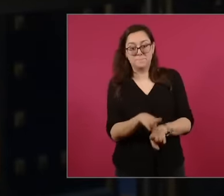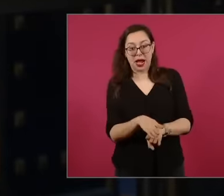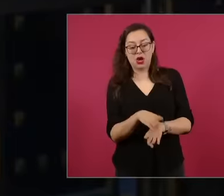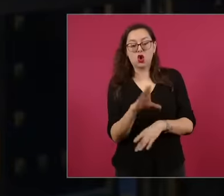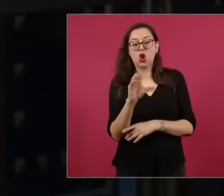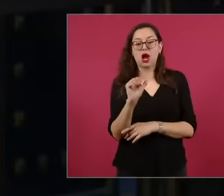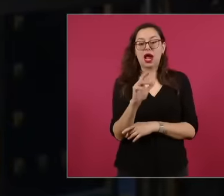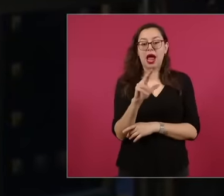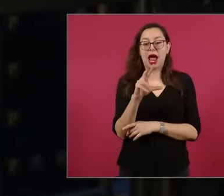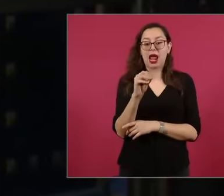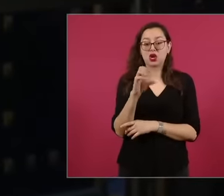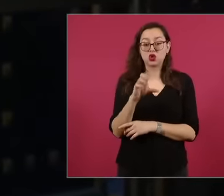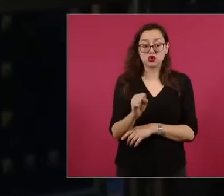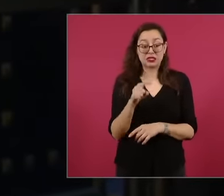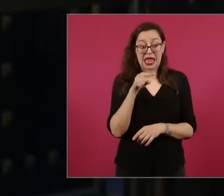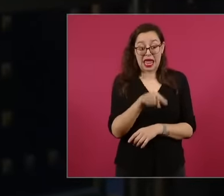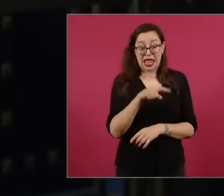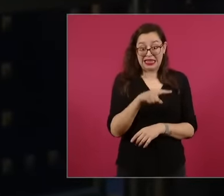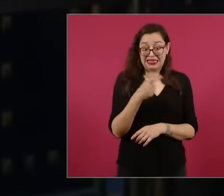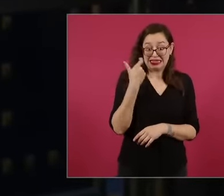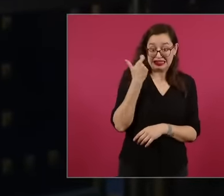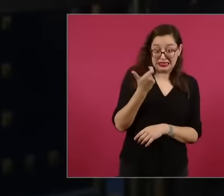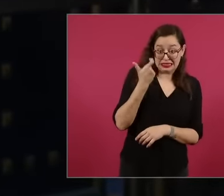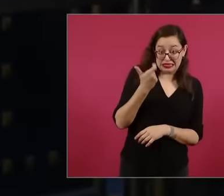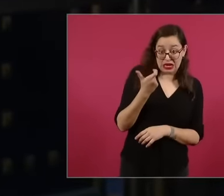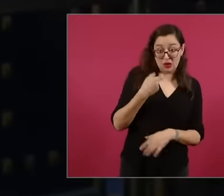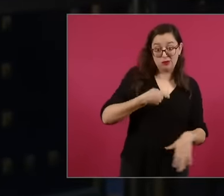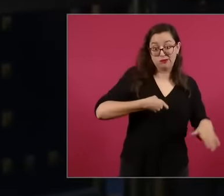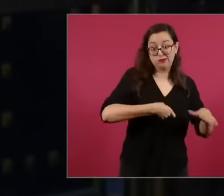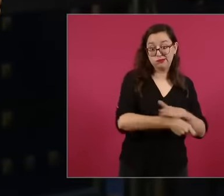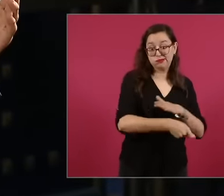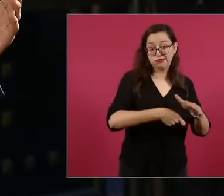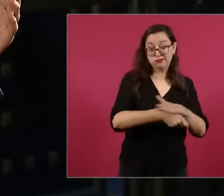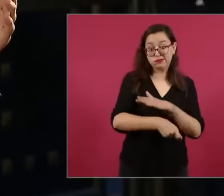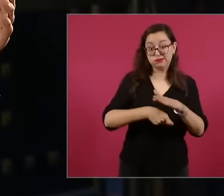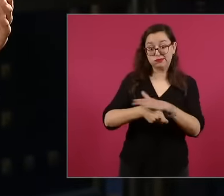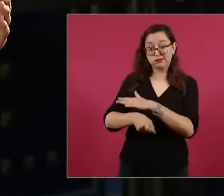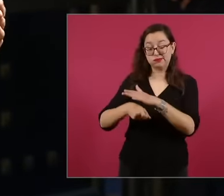as a source of financing for the reporter colleagues who supported Roberto Madrazo in the